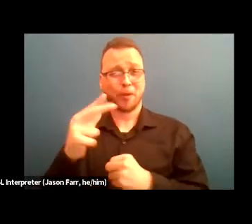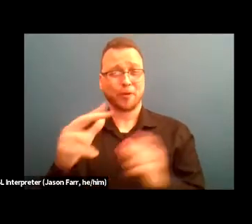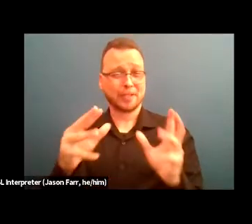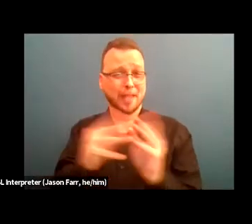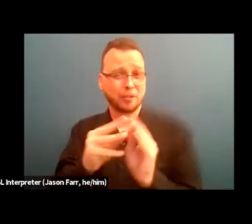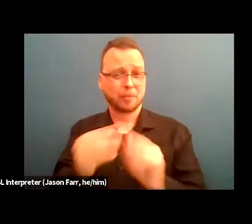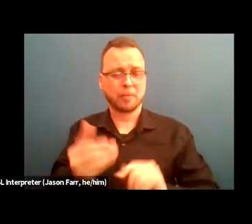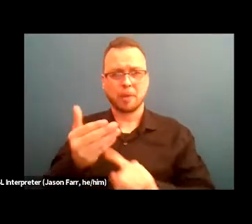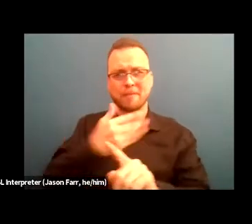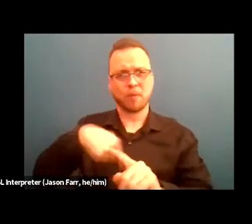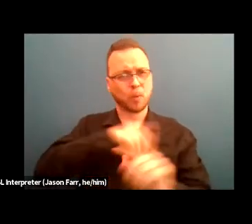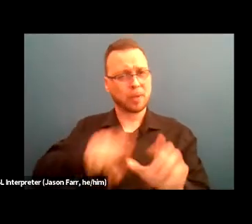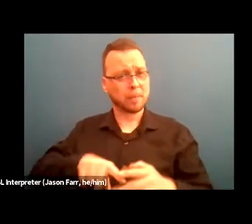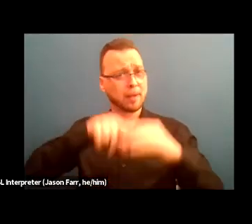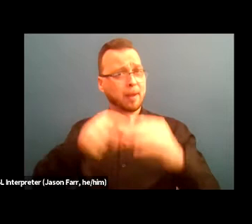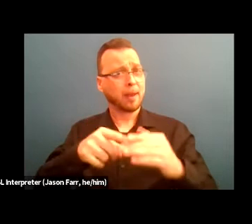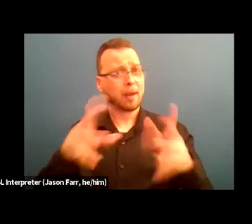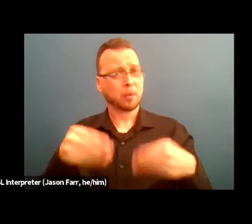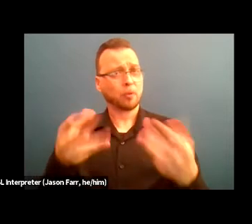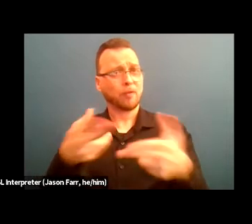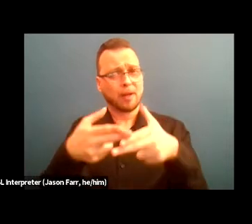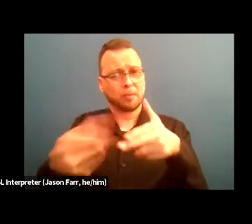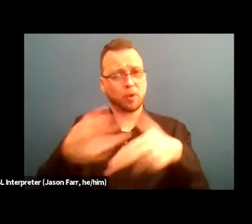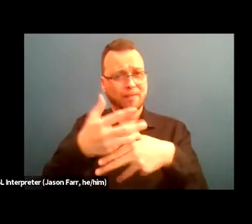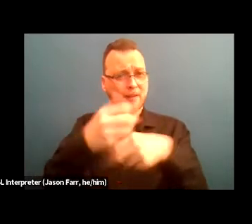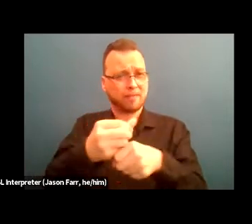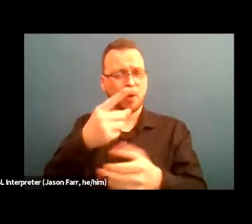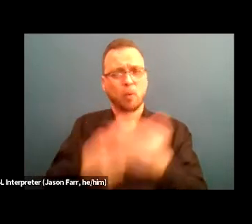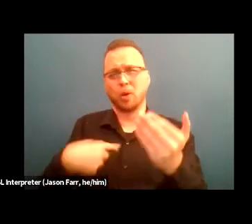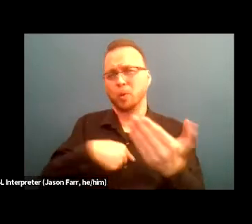just want to provide a brief overview of what we covered during session two of this series.